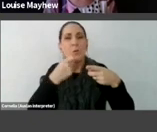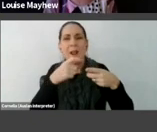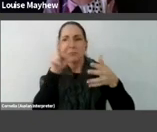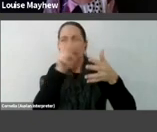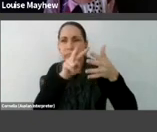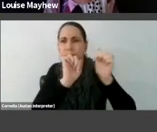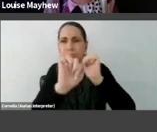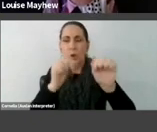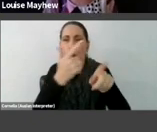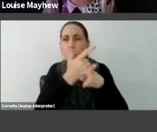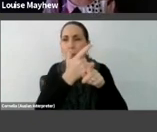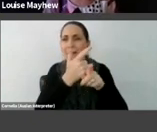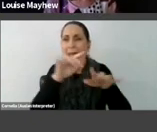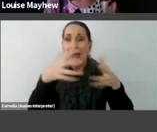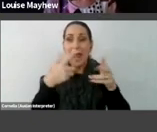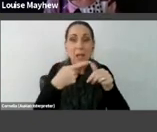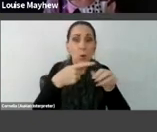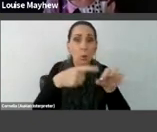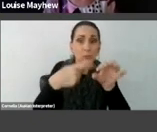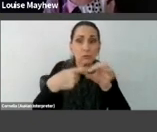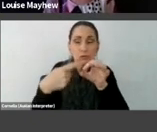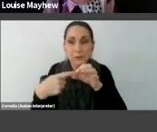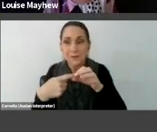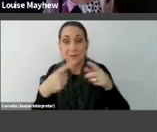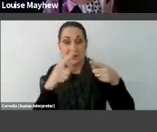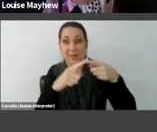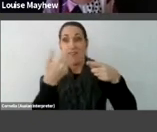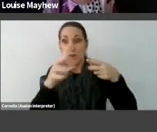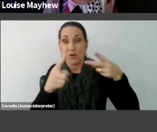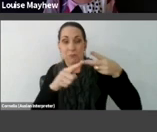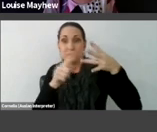to answer any questions, so please do use the chat feature.